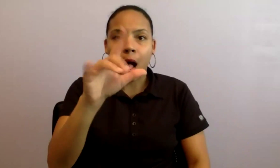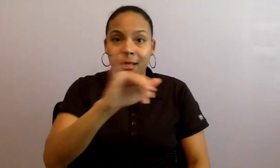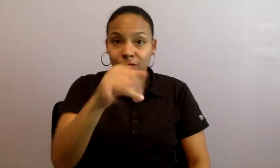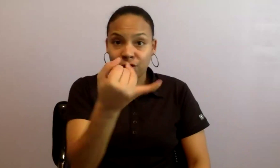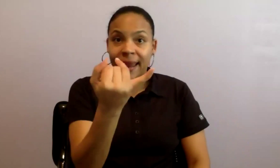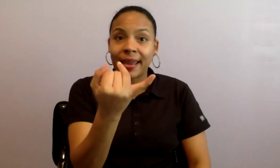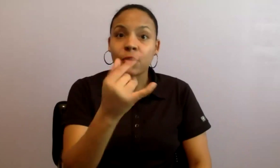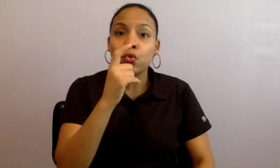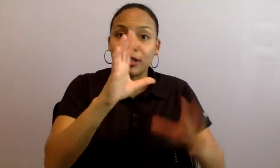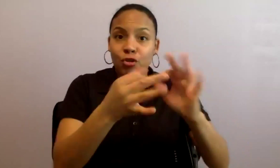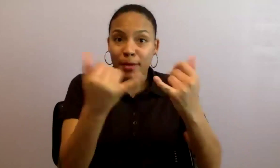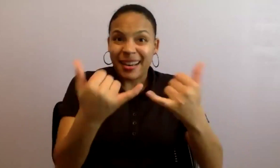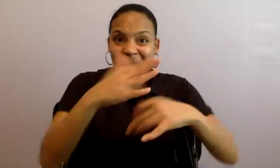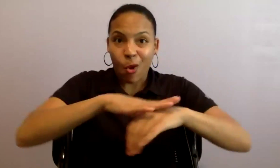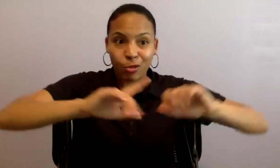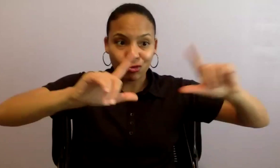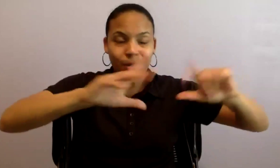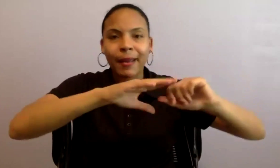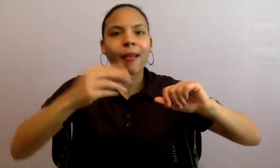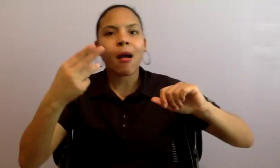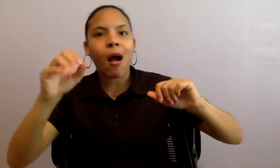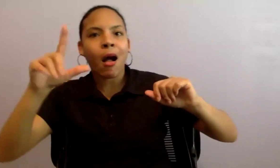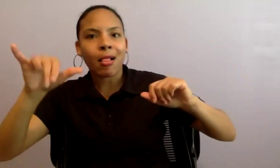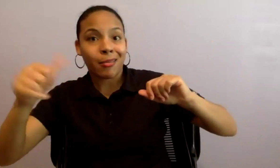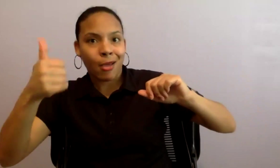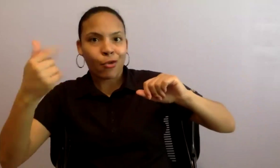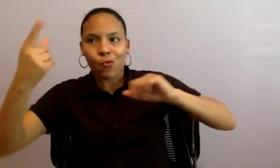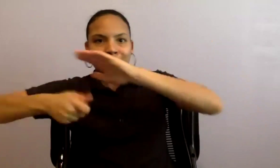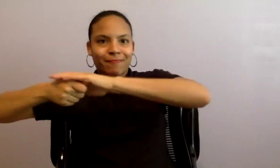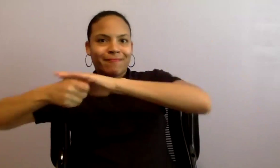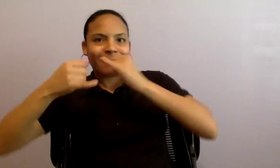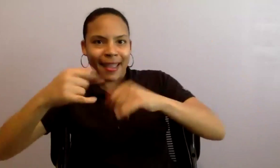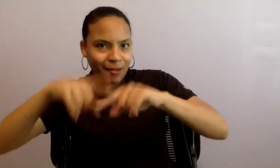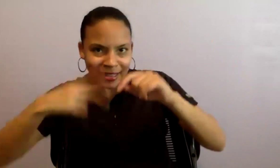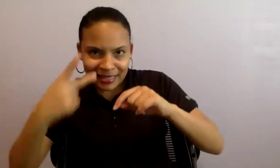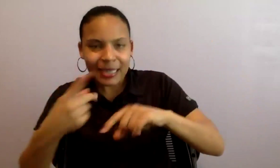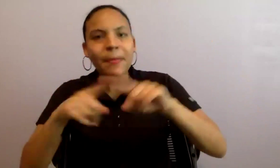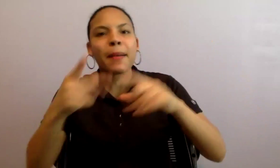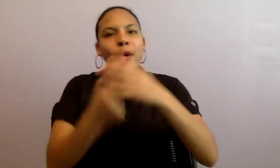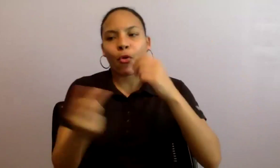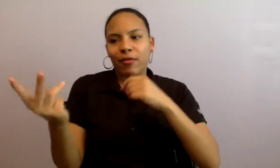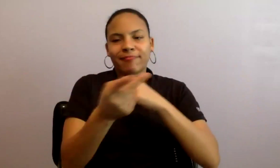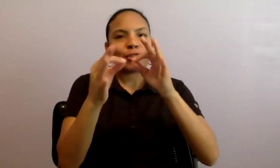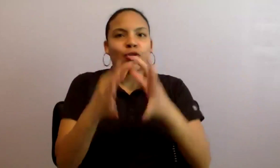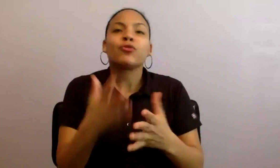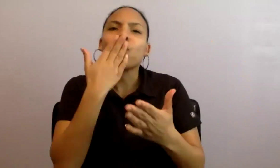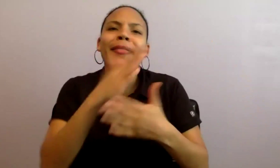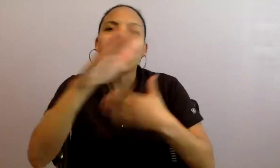who have been providing ASL interpretation. I'm going to look right at the Q&A that we